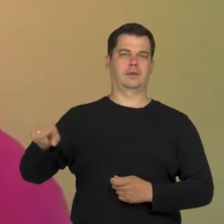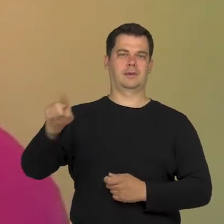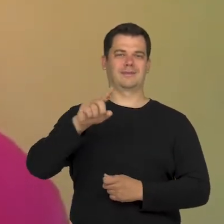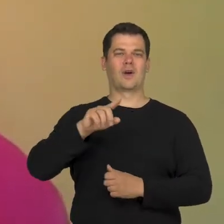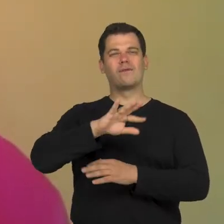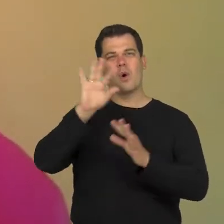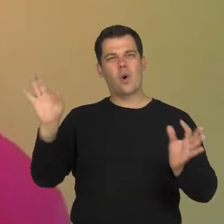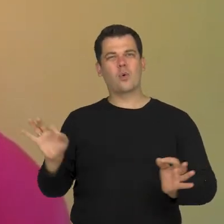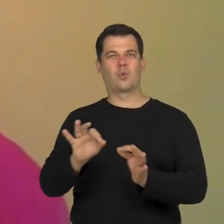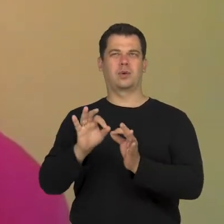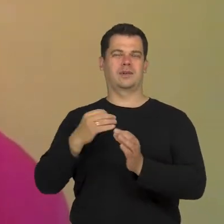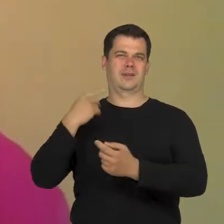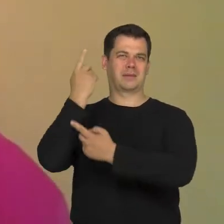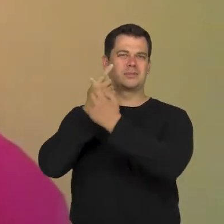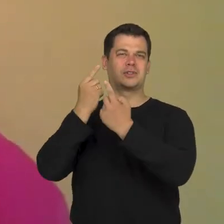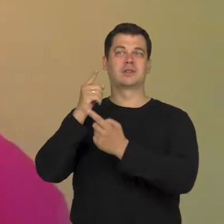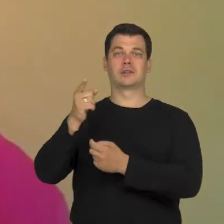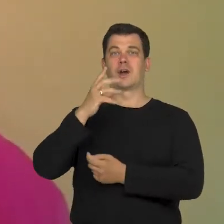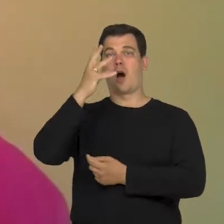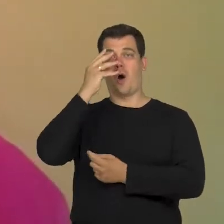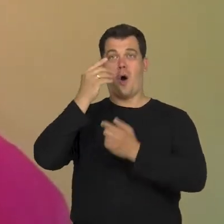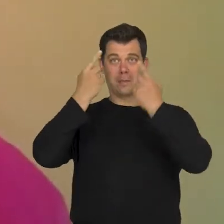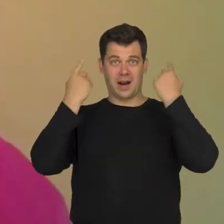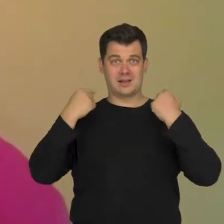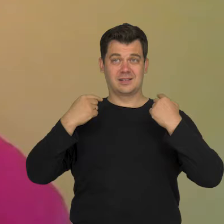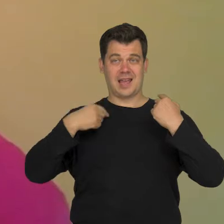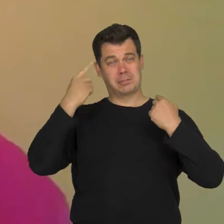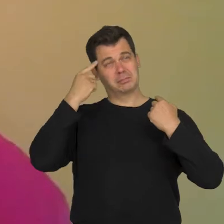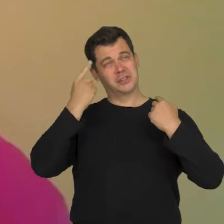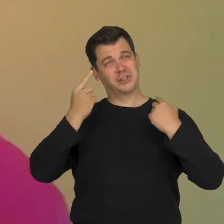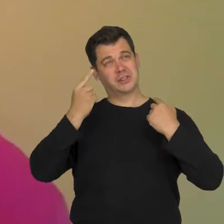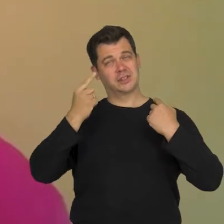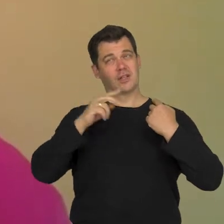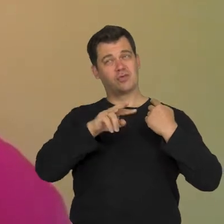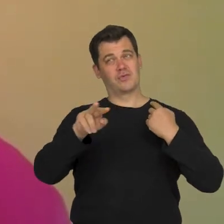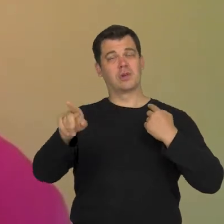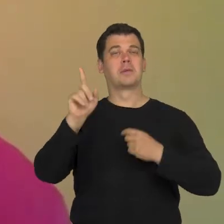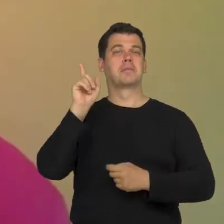In general, I think that these are images related to men